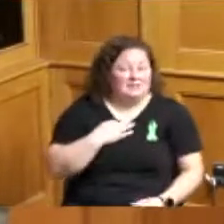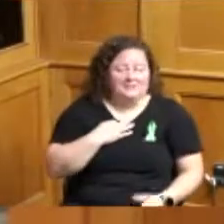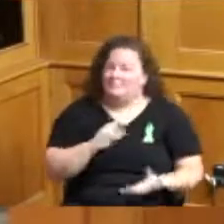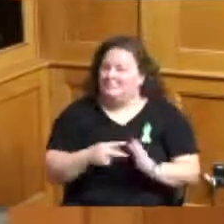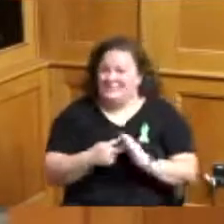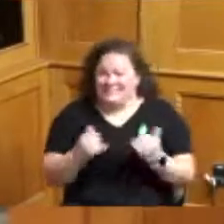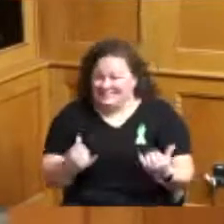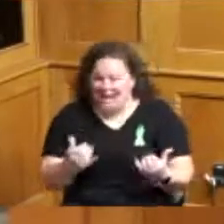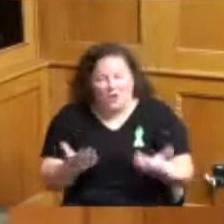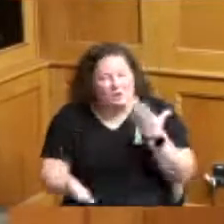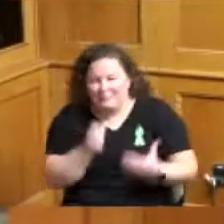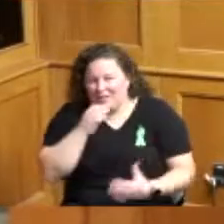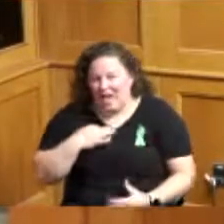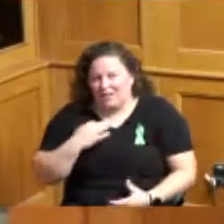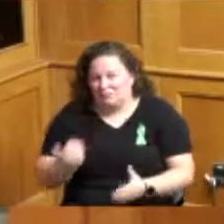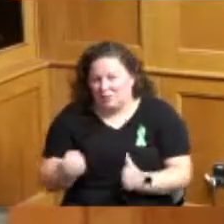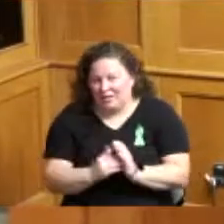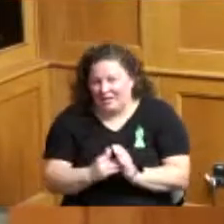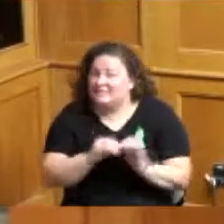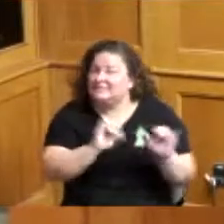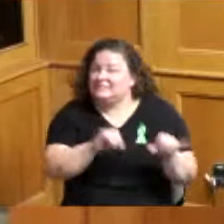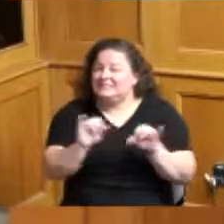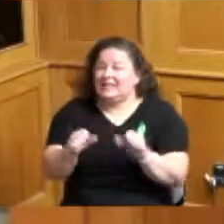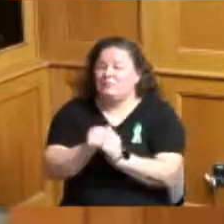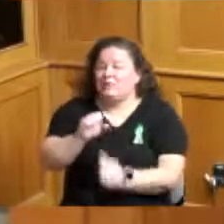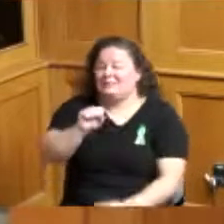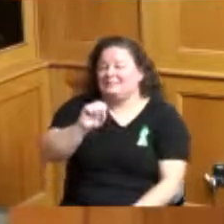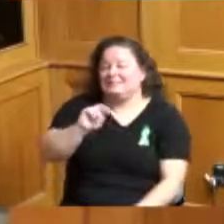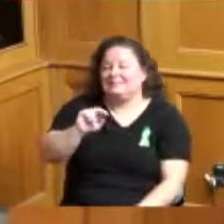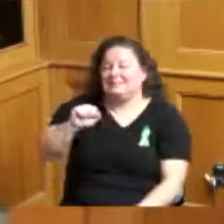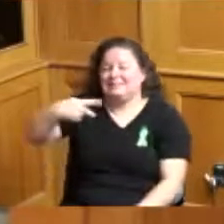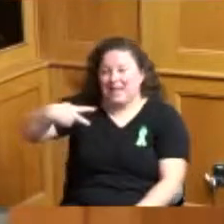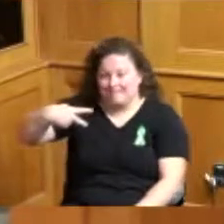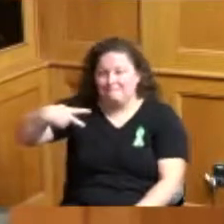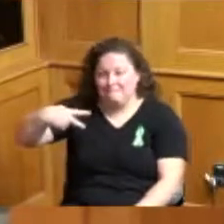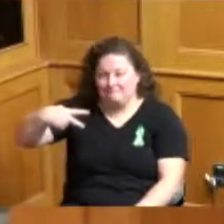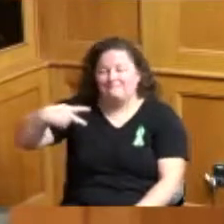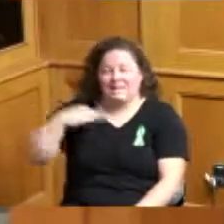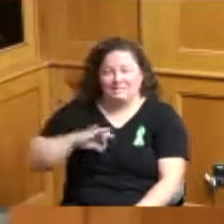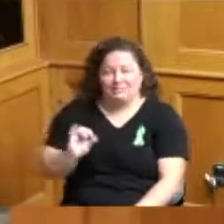for snap benefits as well so we're working really closely with the state to make sure we're prepared